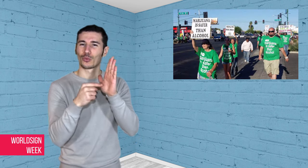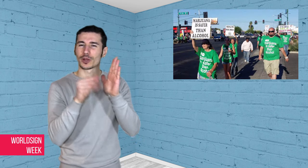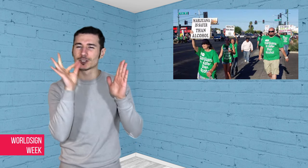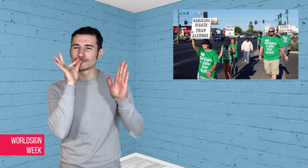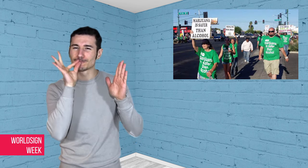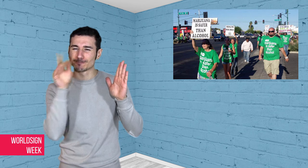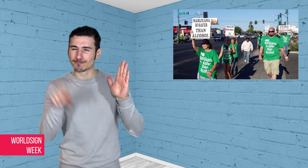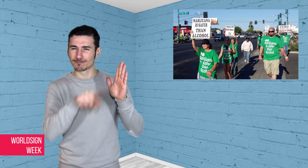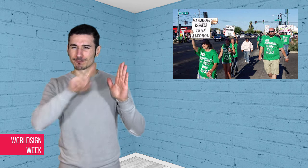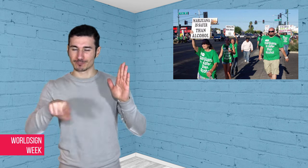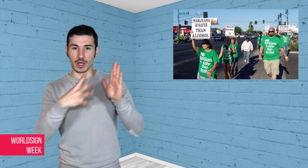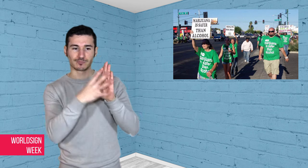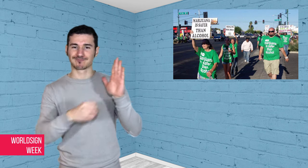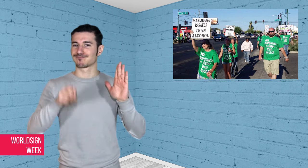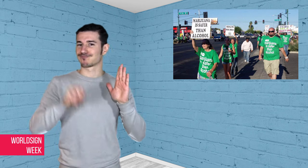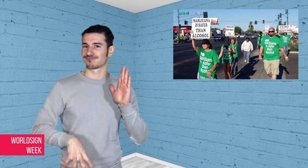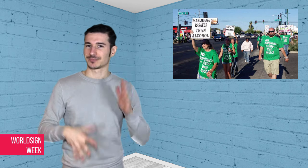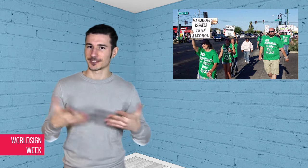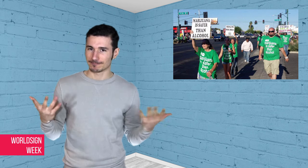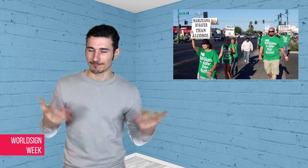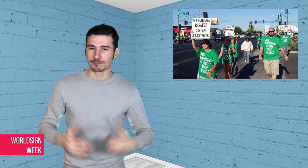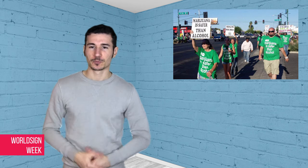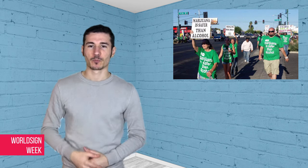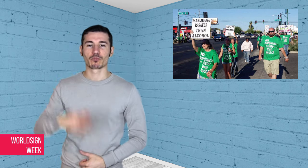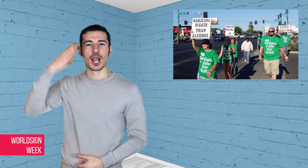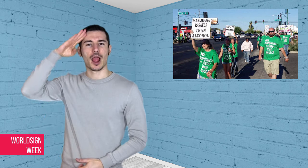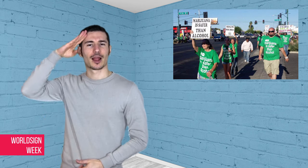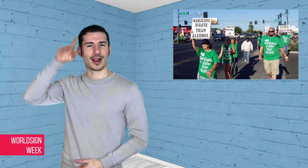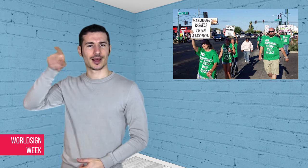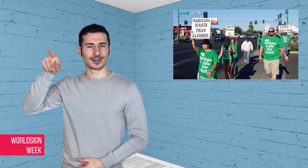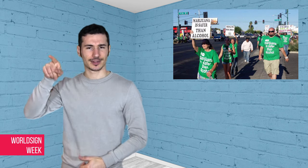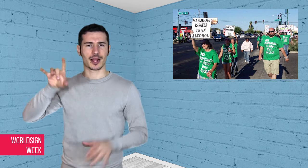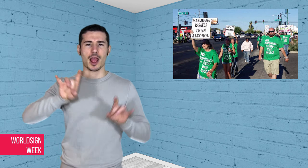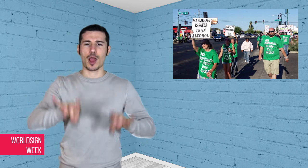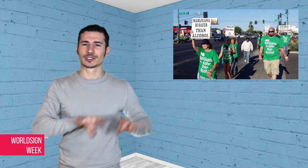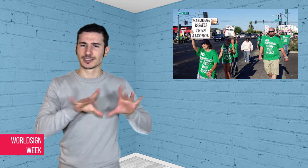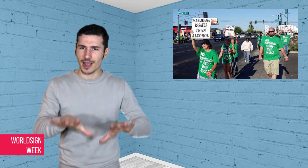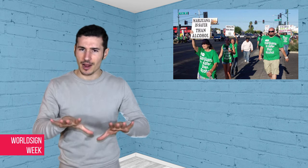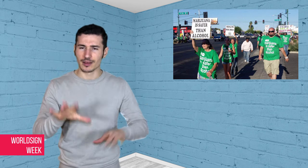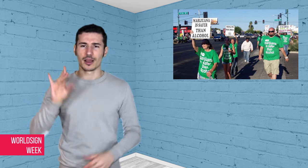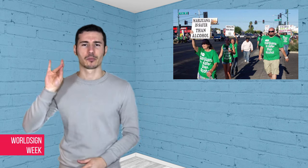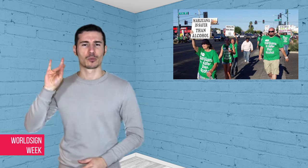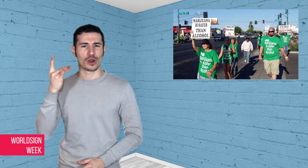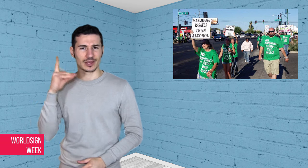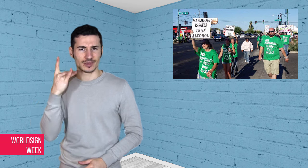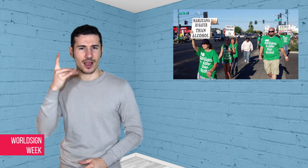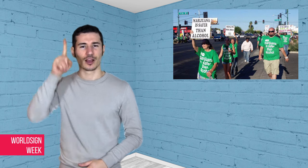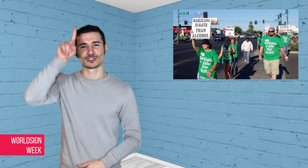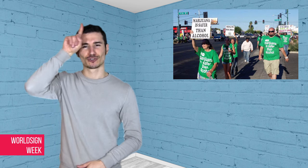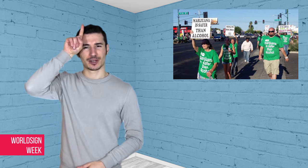far behind and pro-cannabis groups has